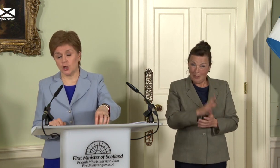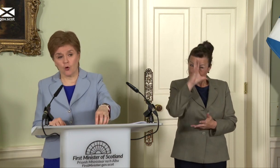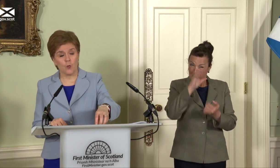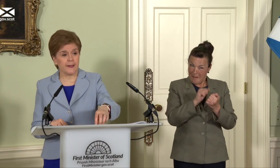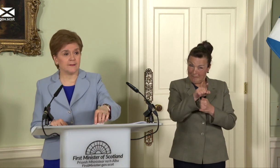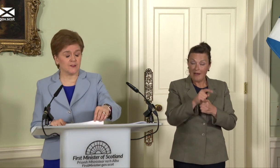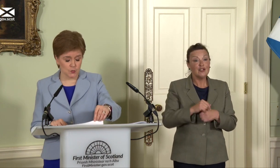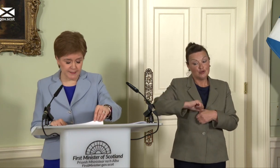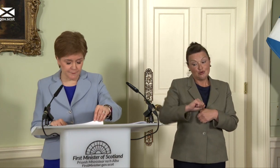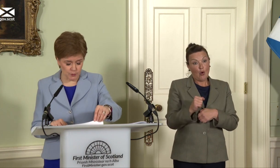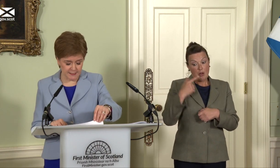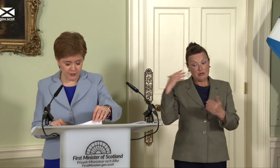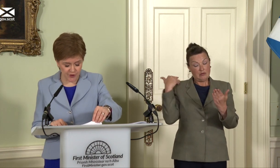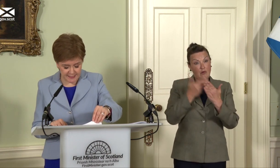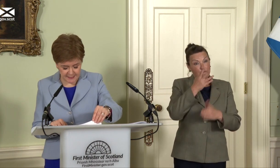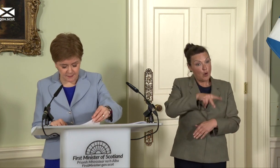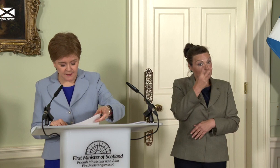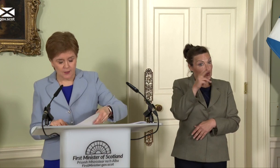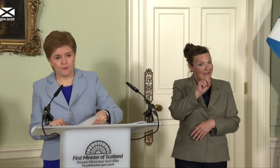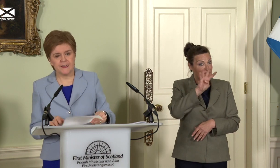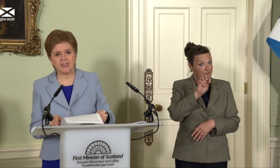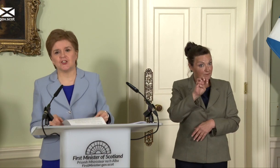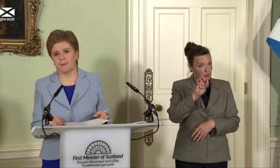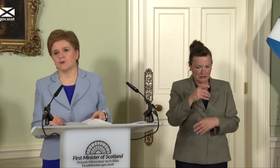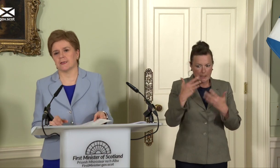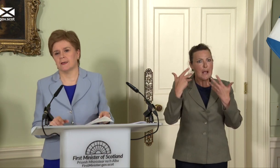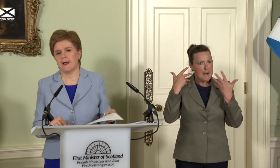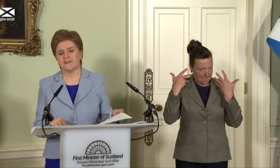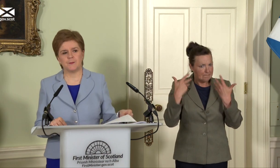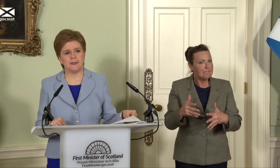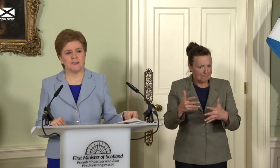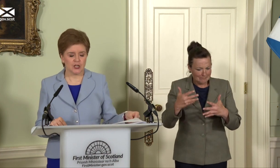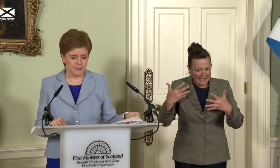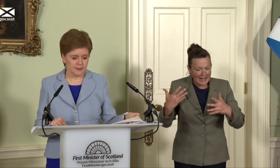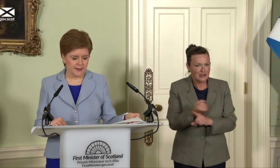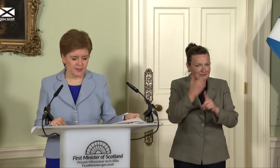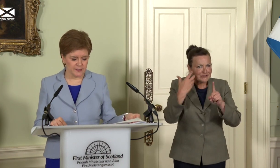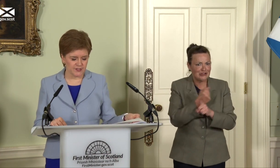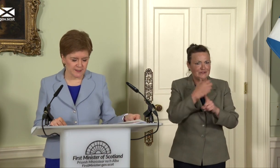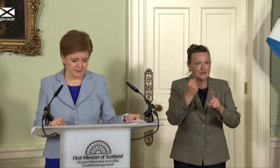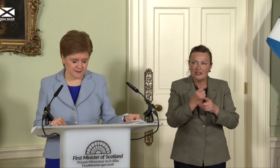since 2014. A great deal of nation building has been done in the years since.